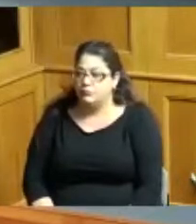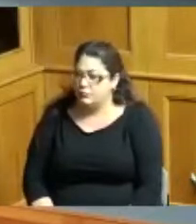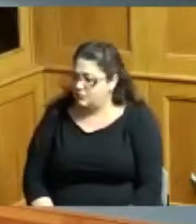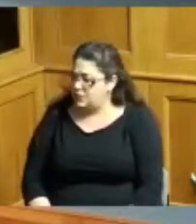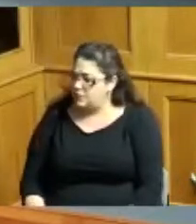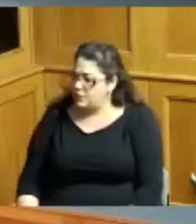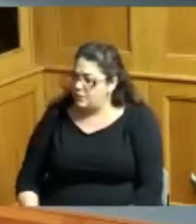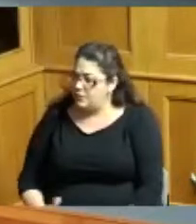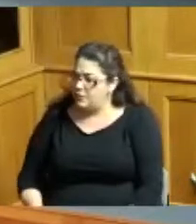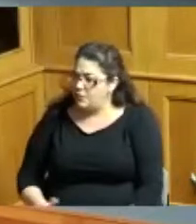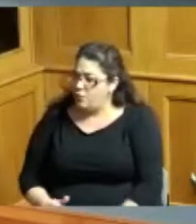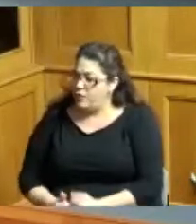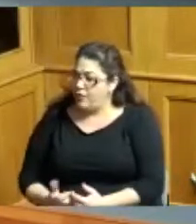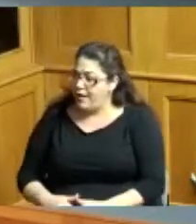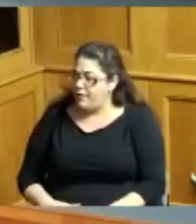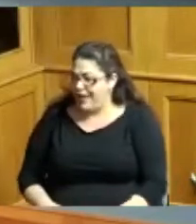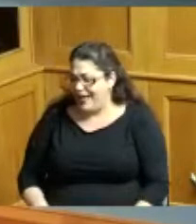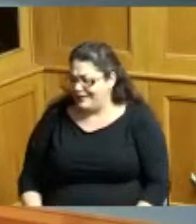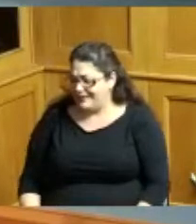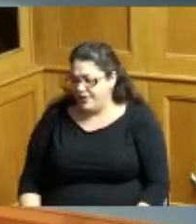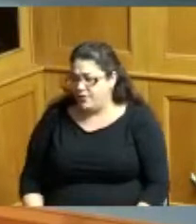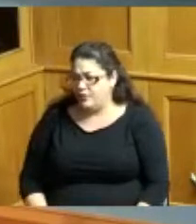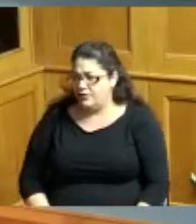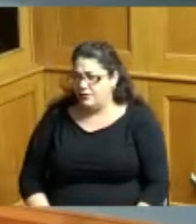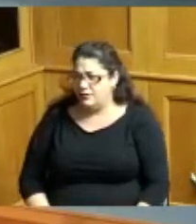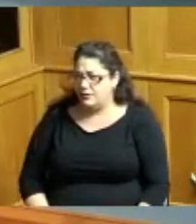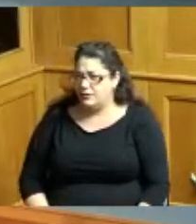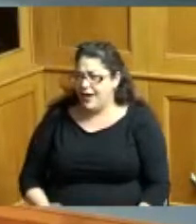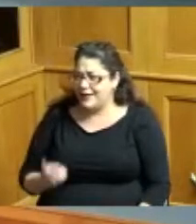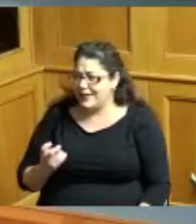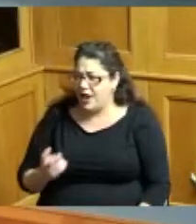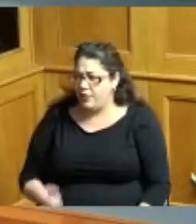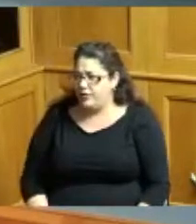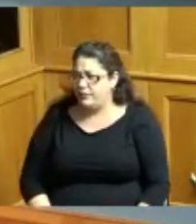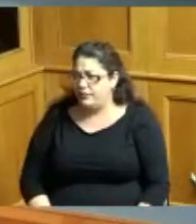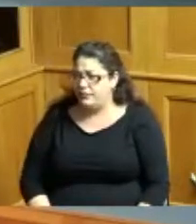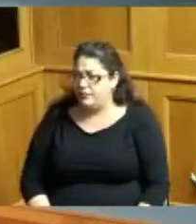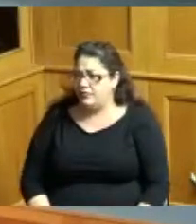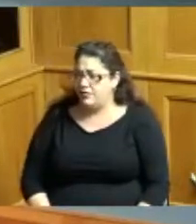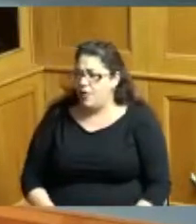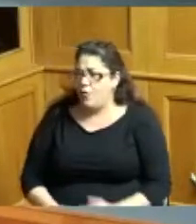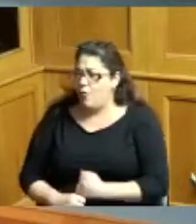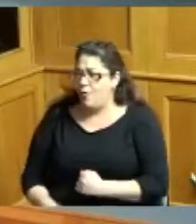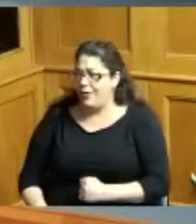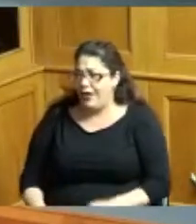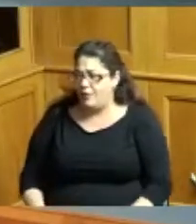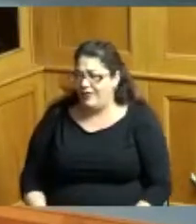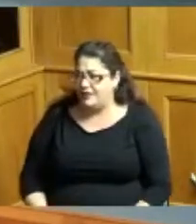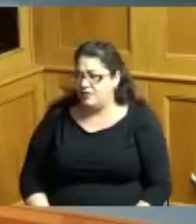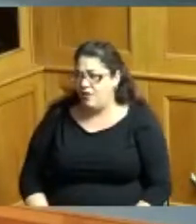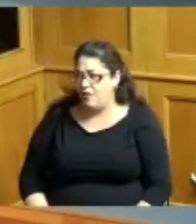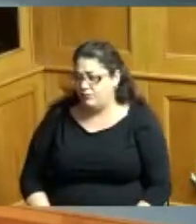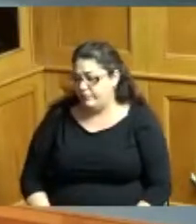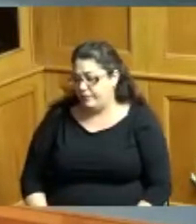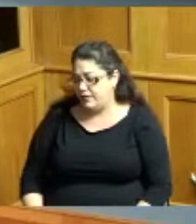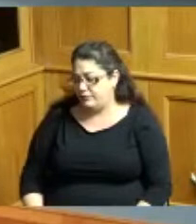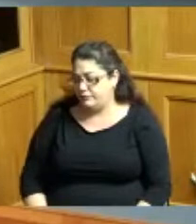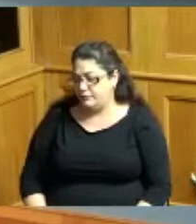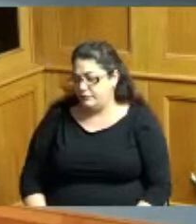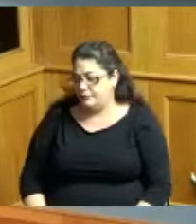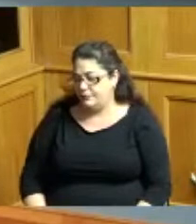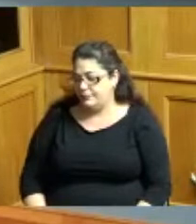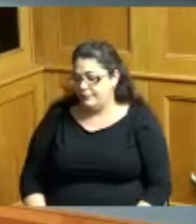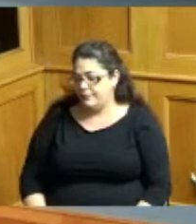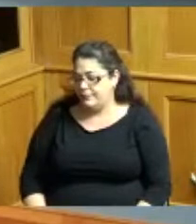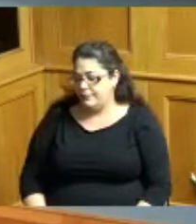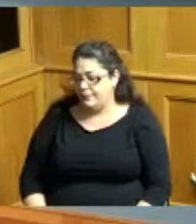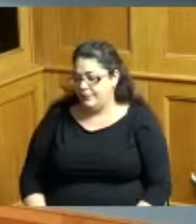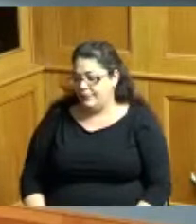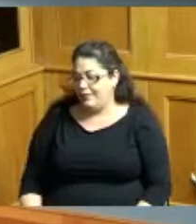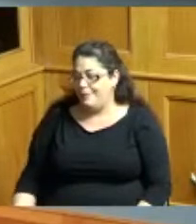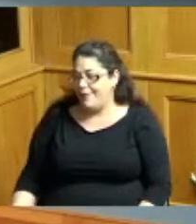yeah it does move